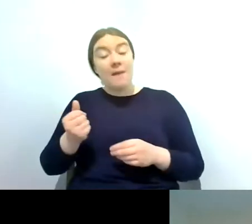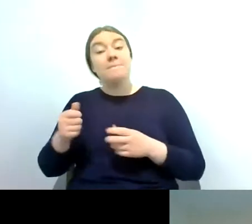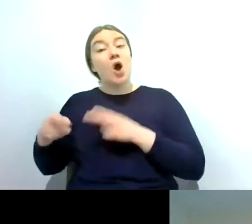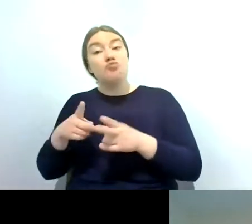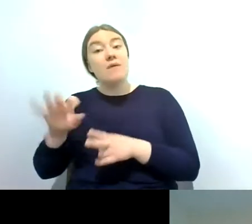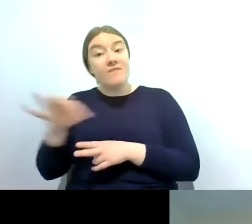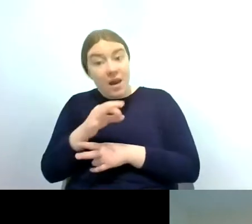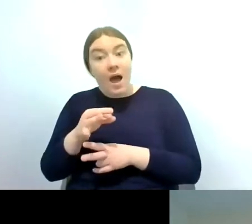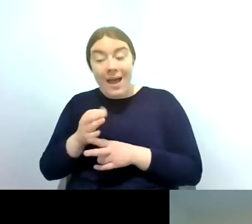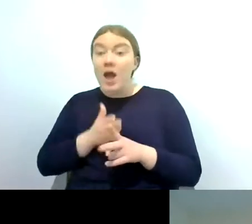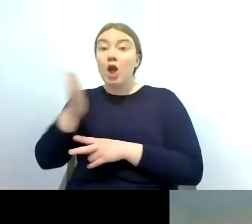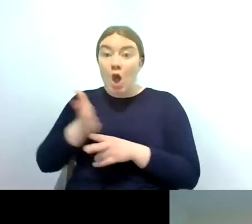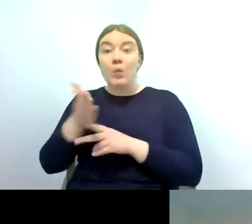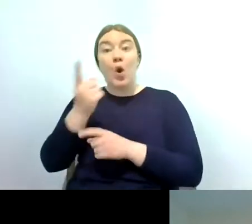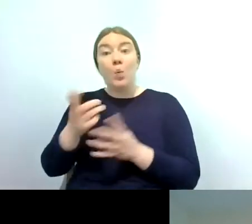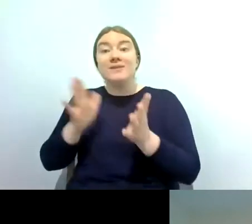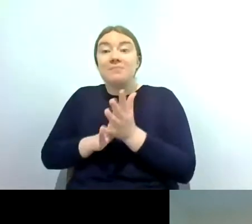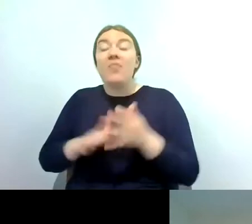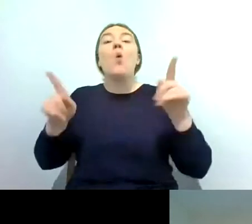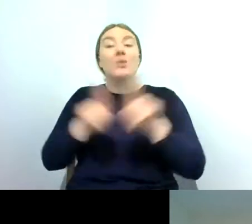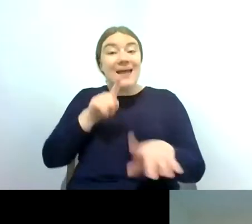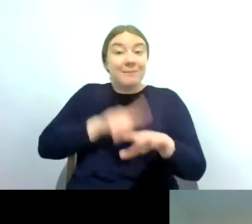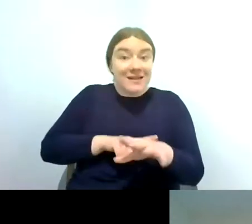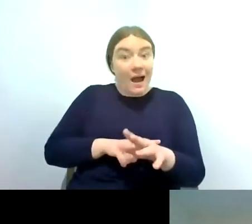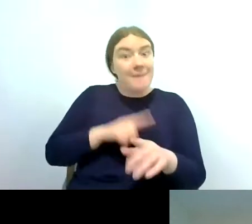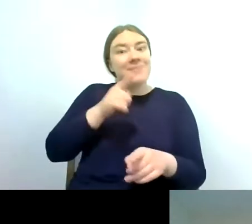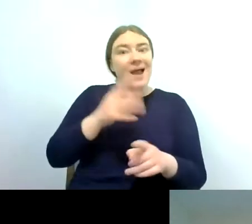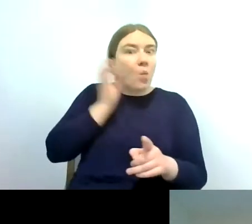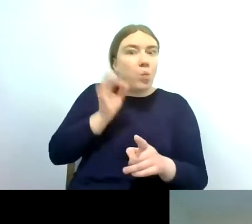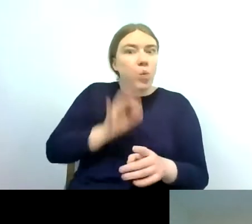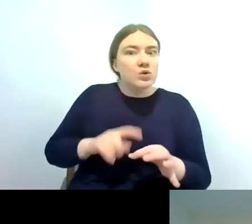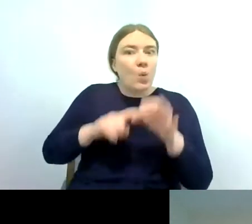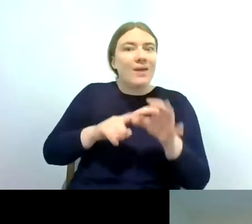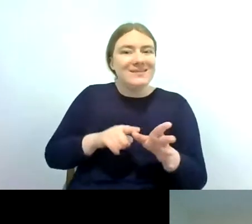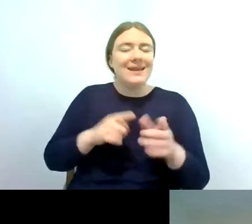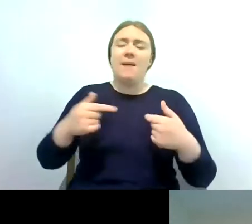that can be quite nice but for the river fly we we don't ask volunteers to do any water sampling